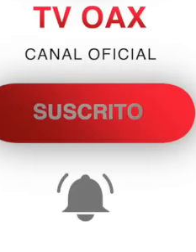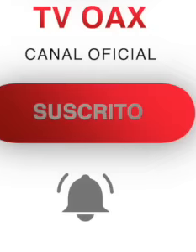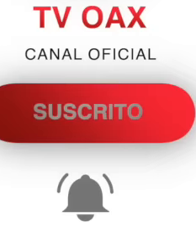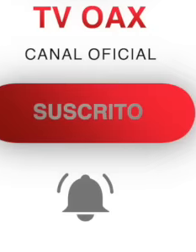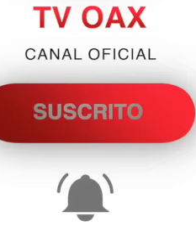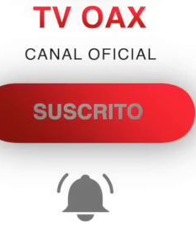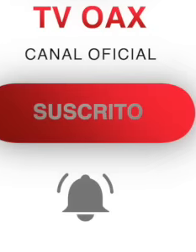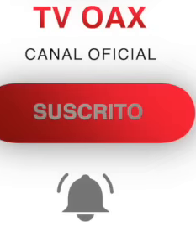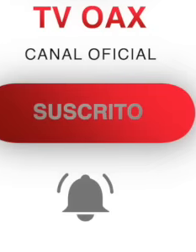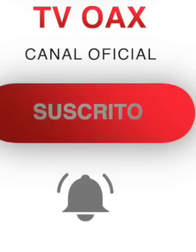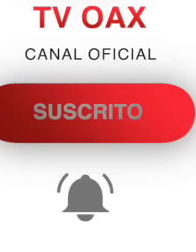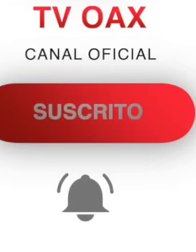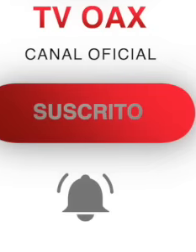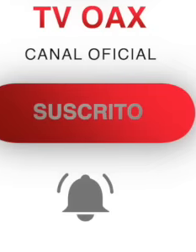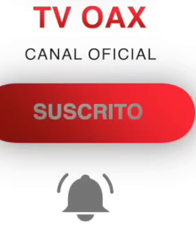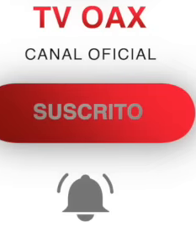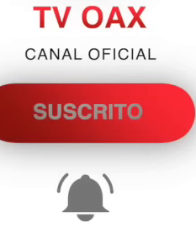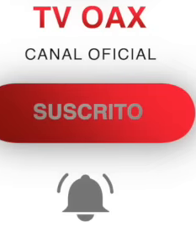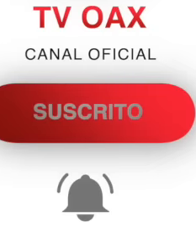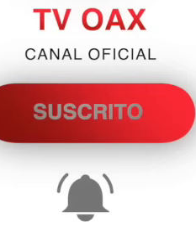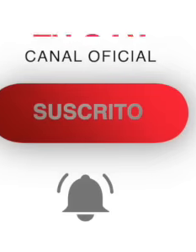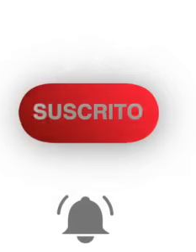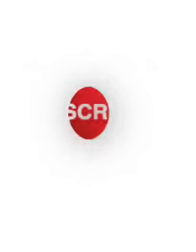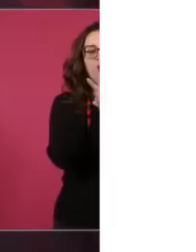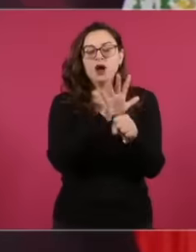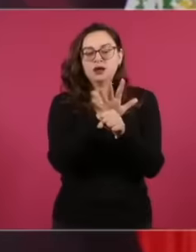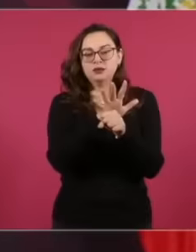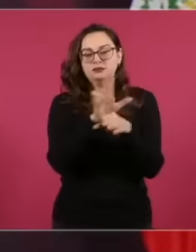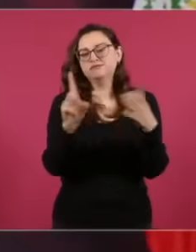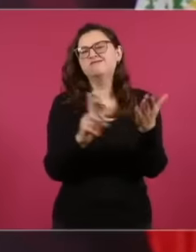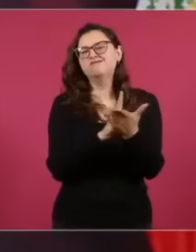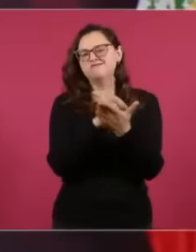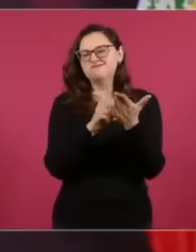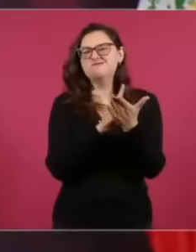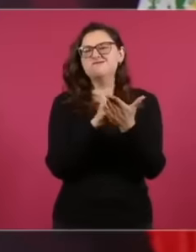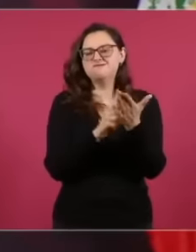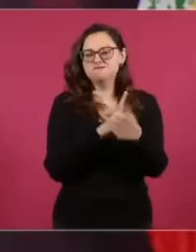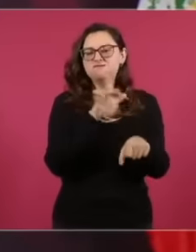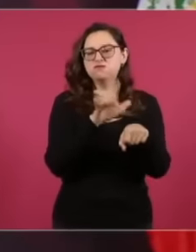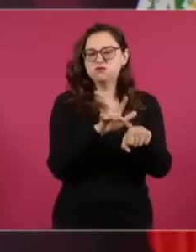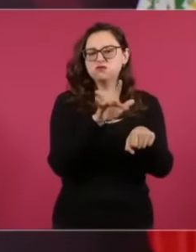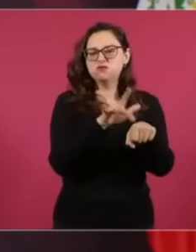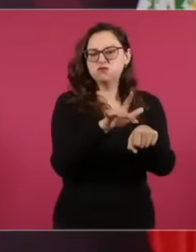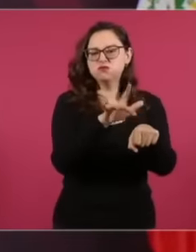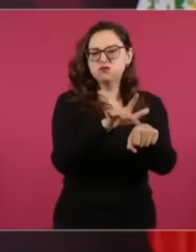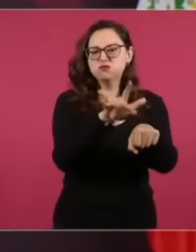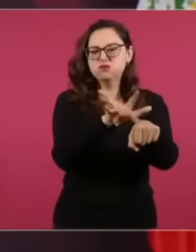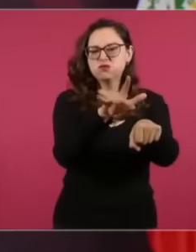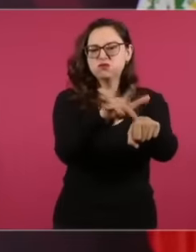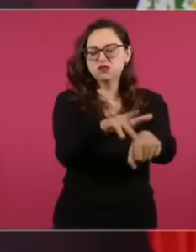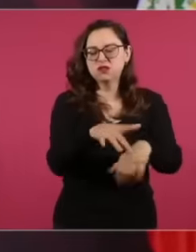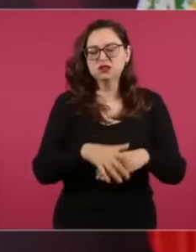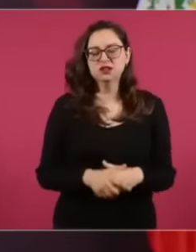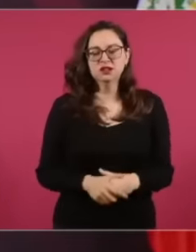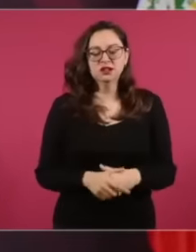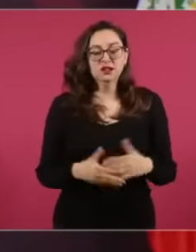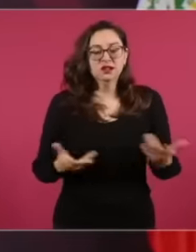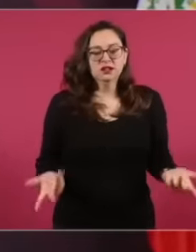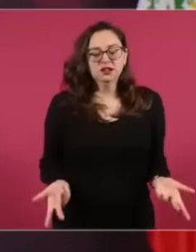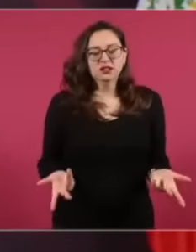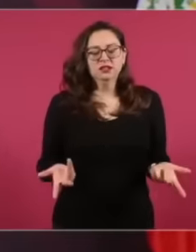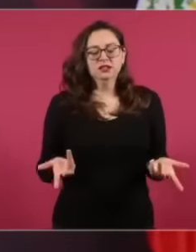of the United States. It was not what happened yesterday or what could happen with economic or financial crises.